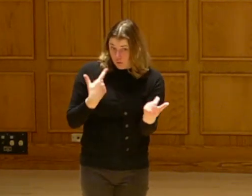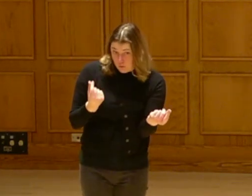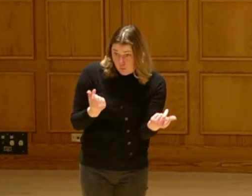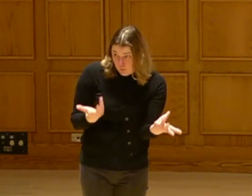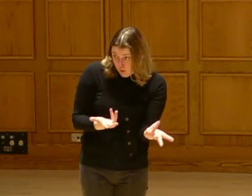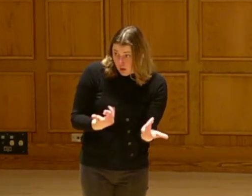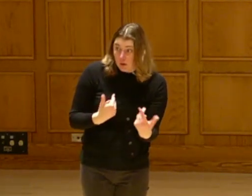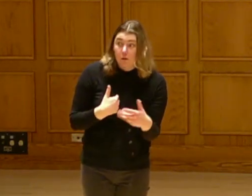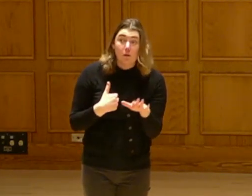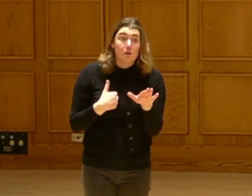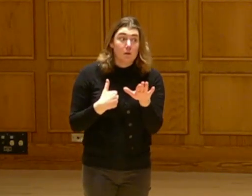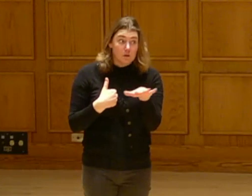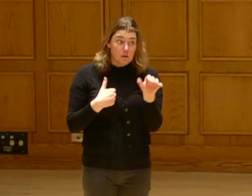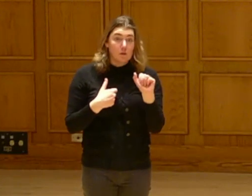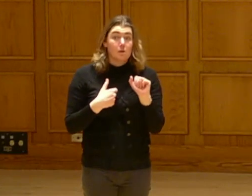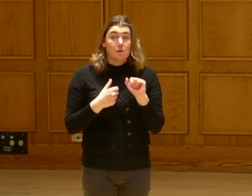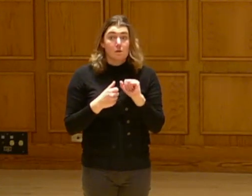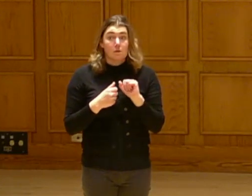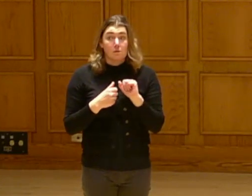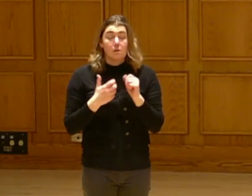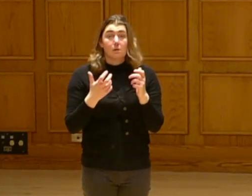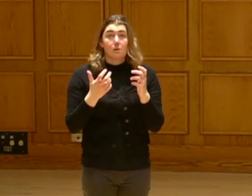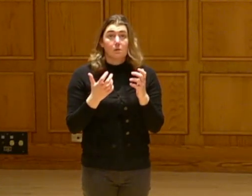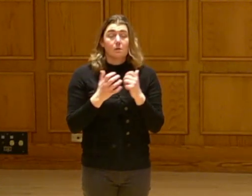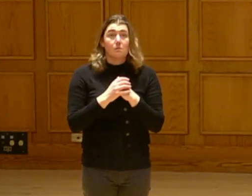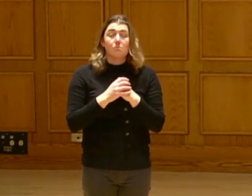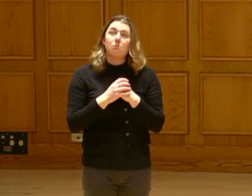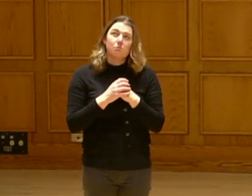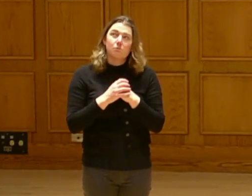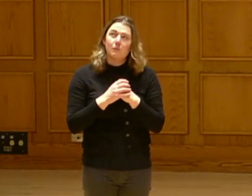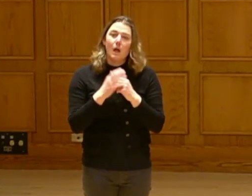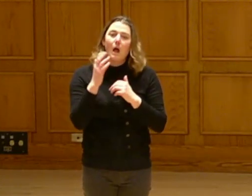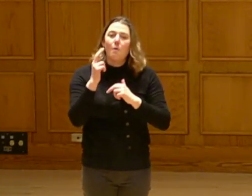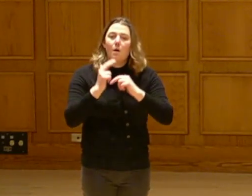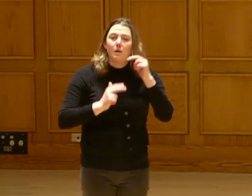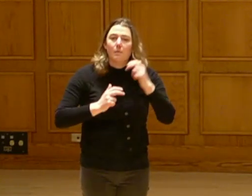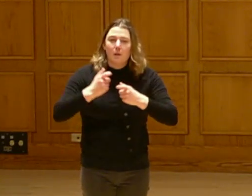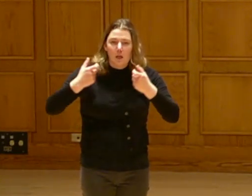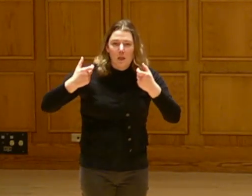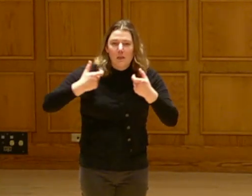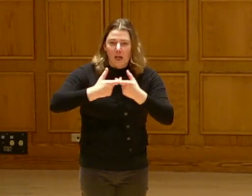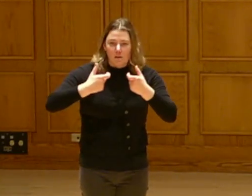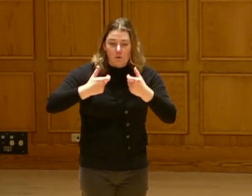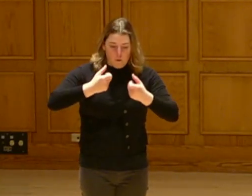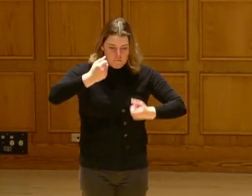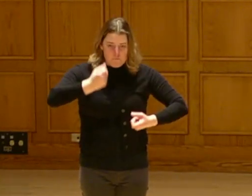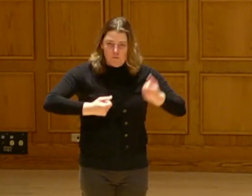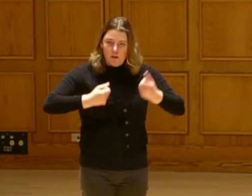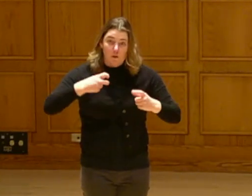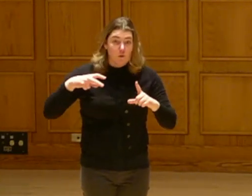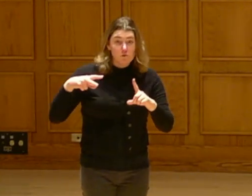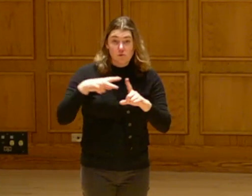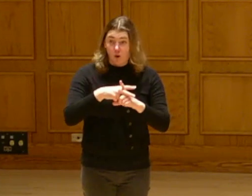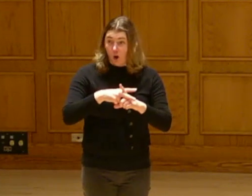What I would like to do, everyone, is I would like to build electric vehicle charging networks across the country.